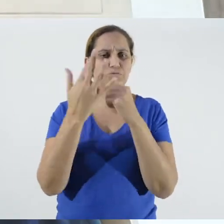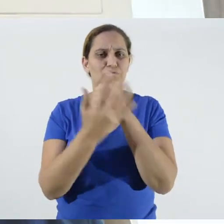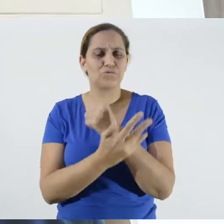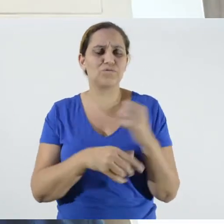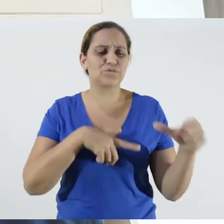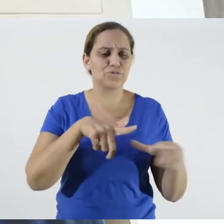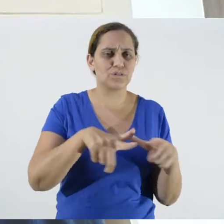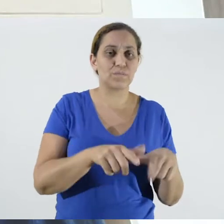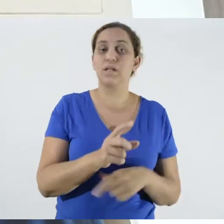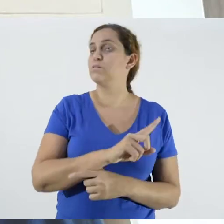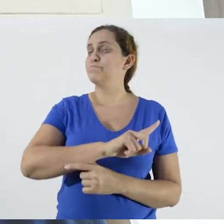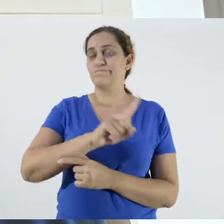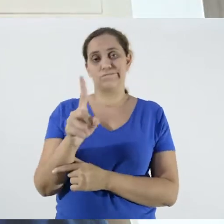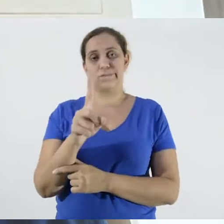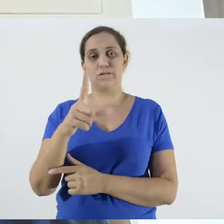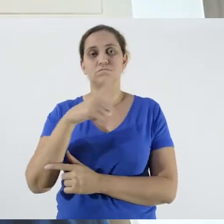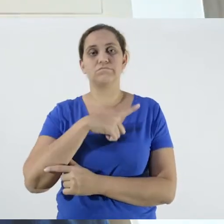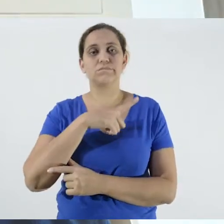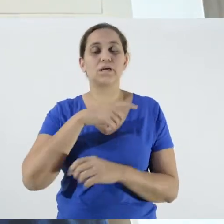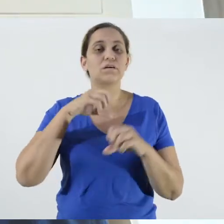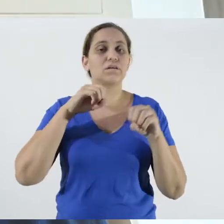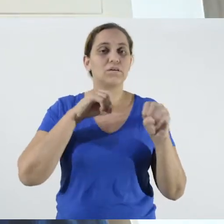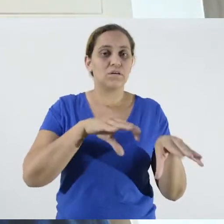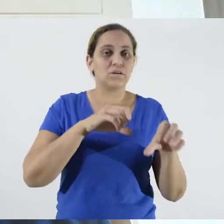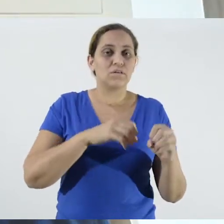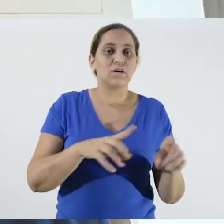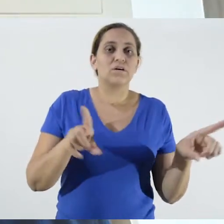work routines. They have information, for example, on how people